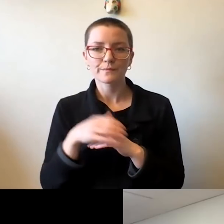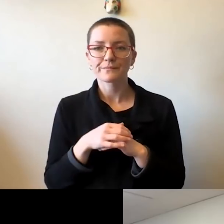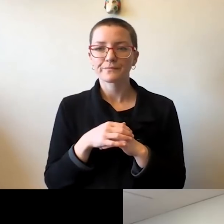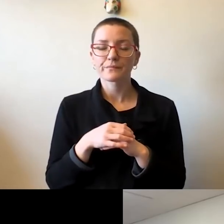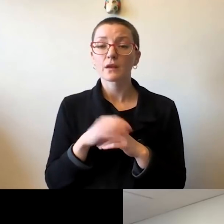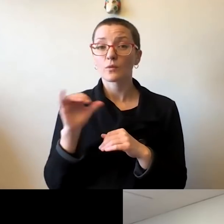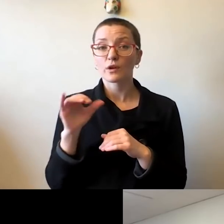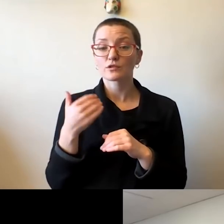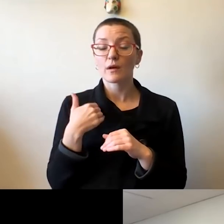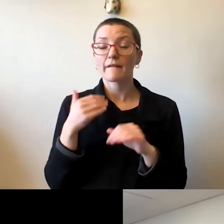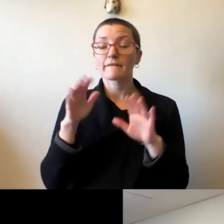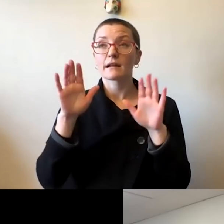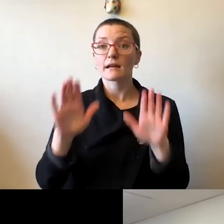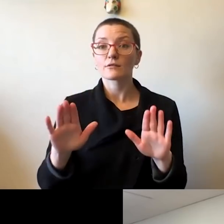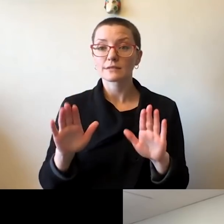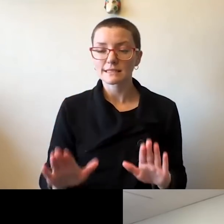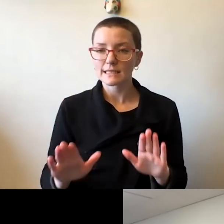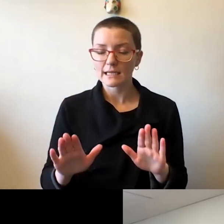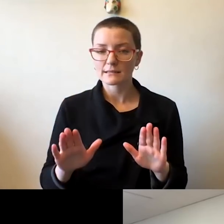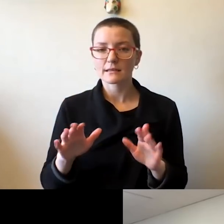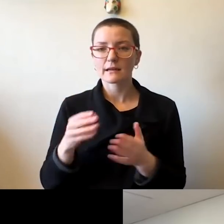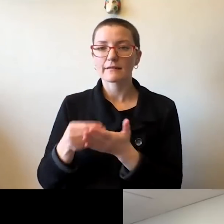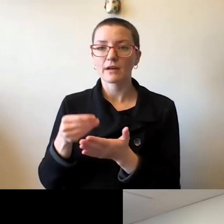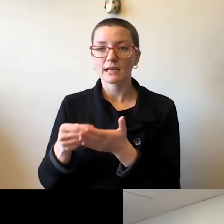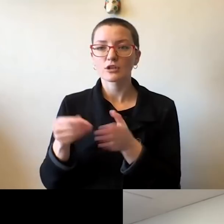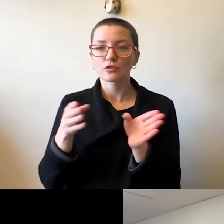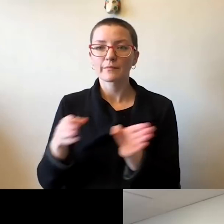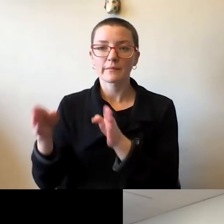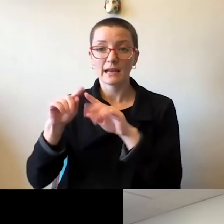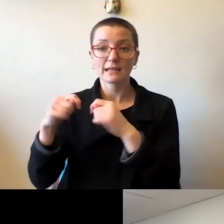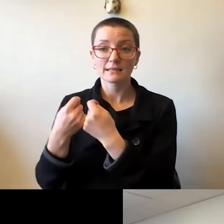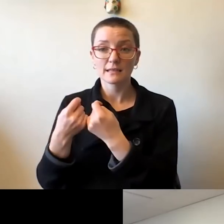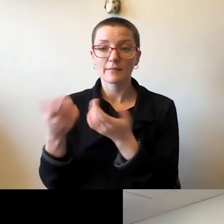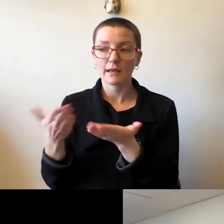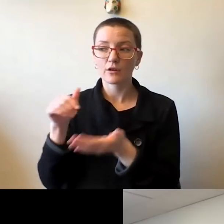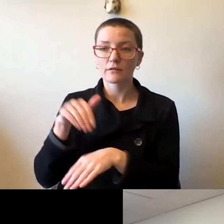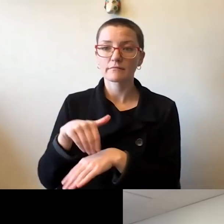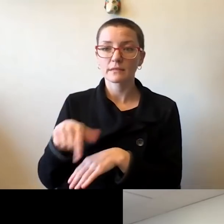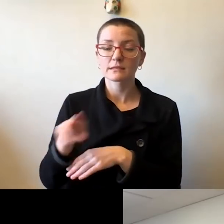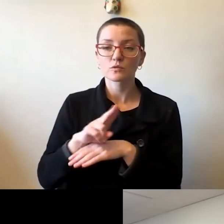I'm so pleased to have an outstanding financial planning team here at this university at the central level